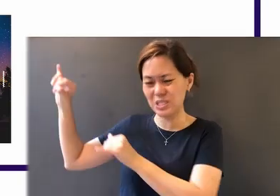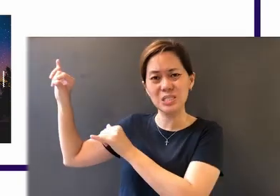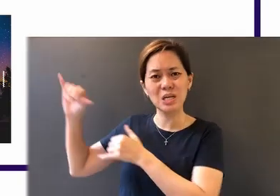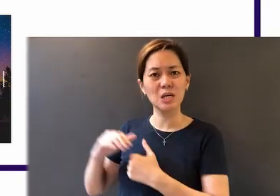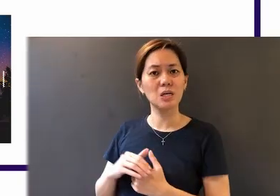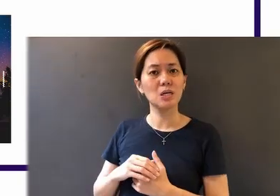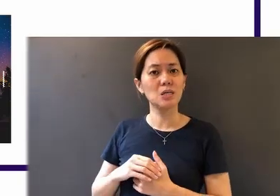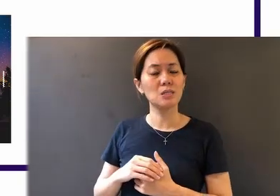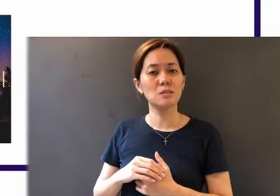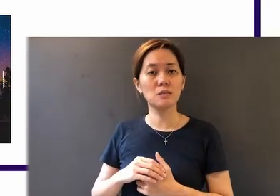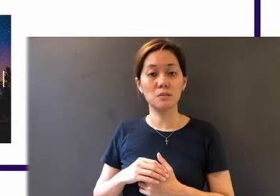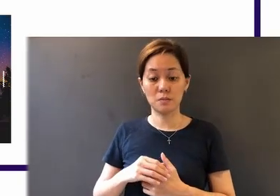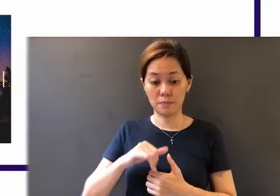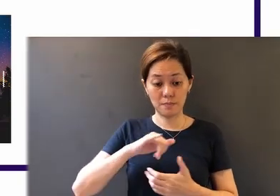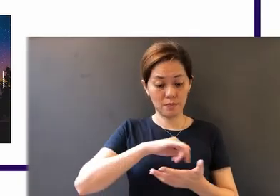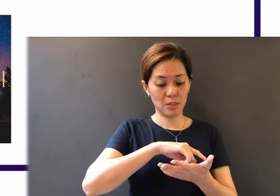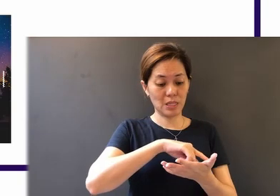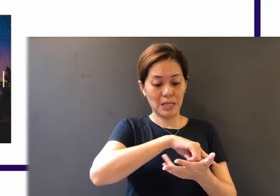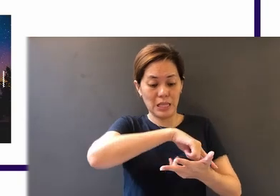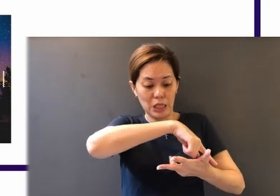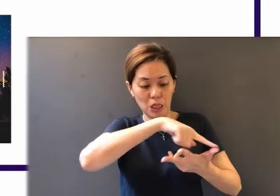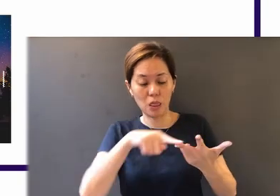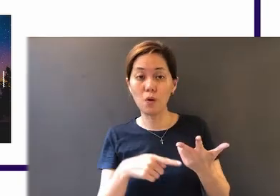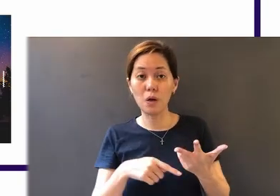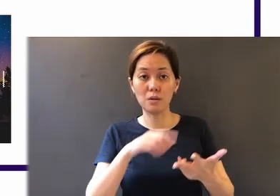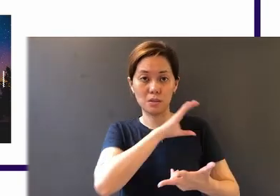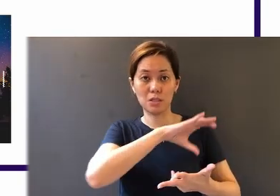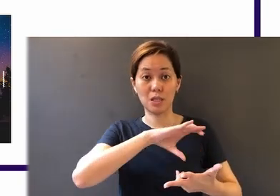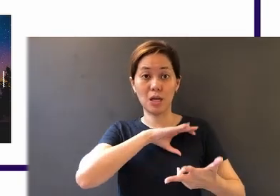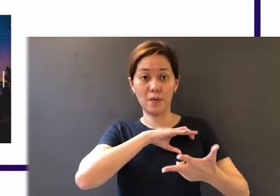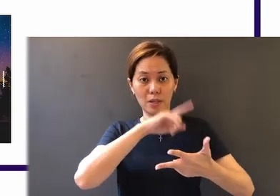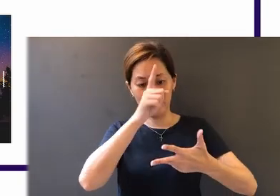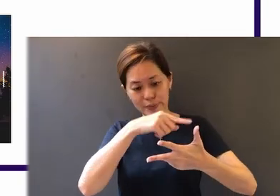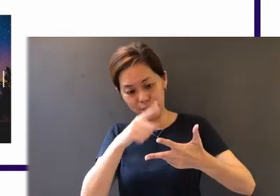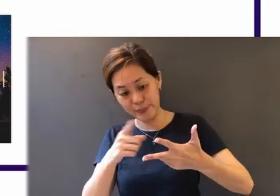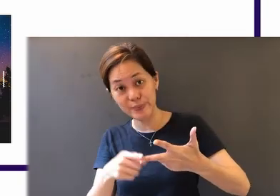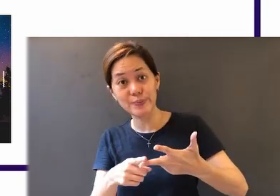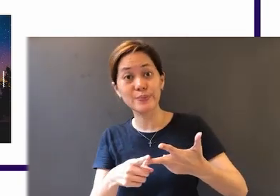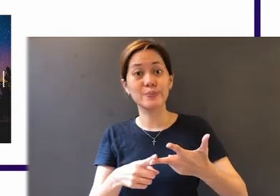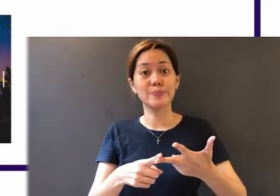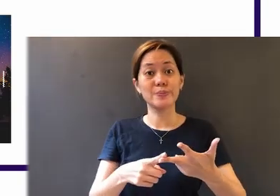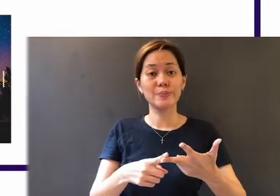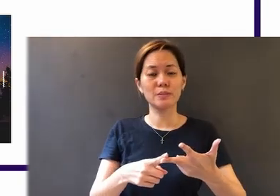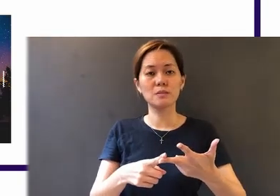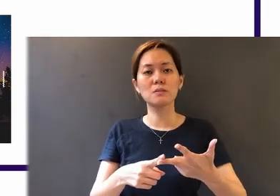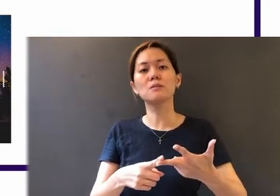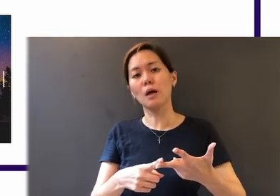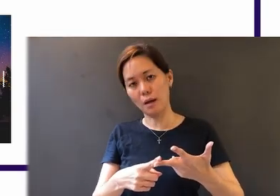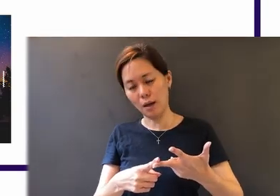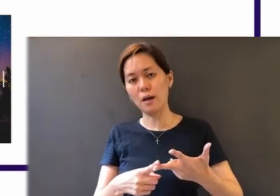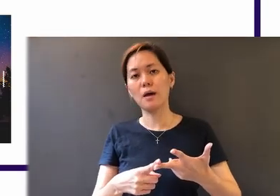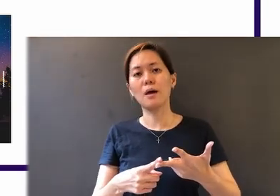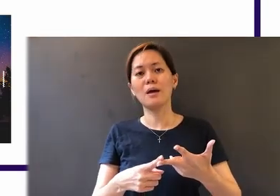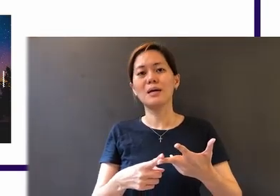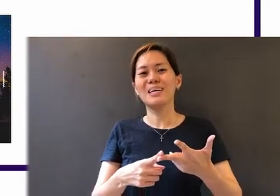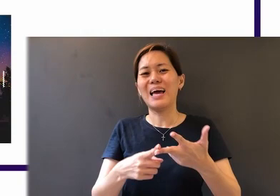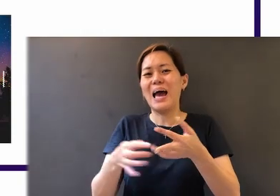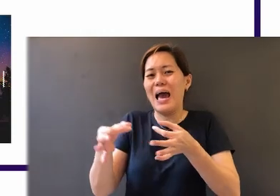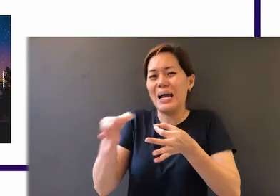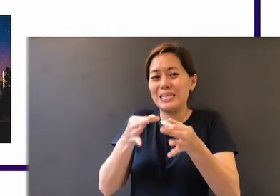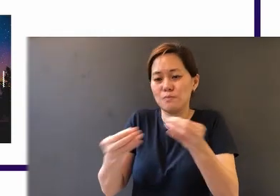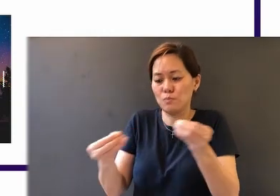And these three characteristics are going to be explained deeper